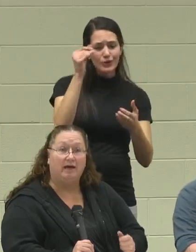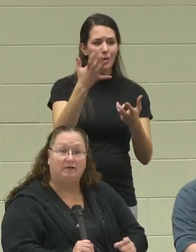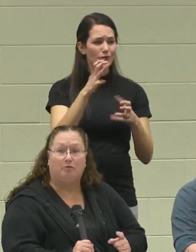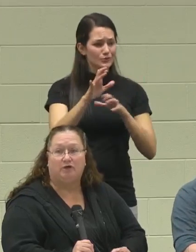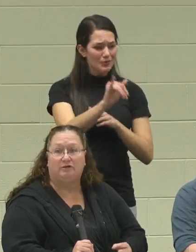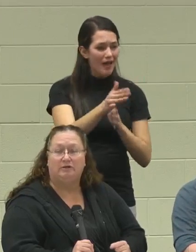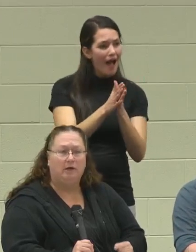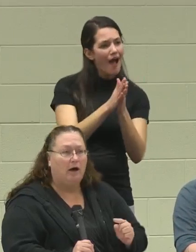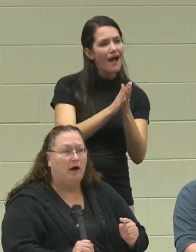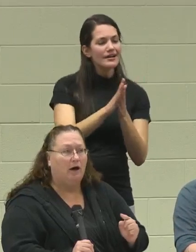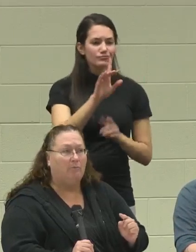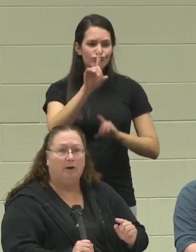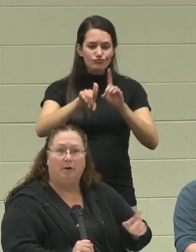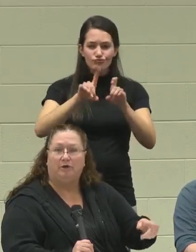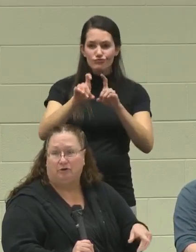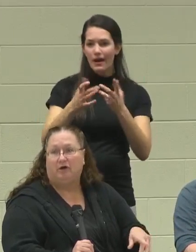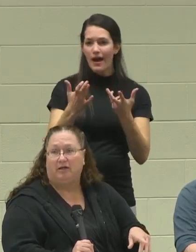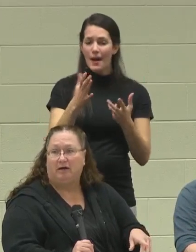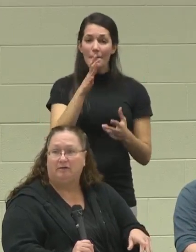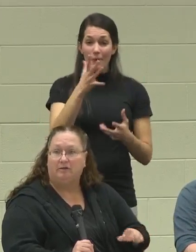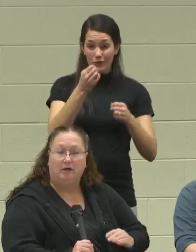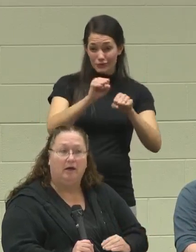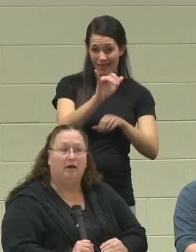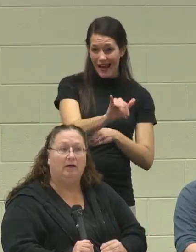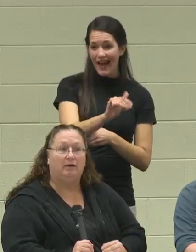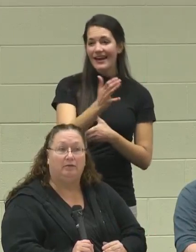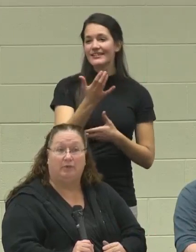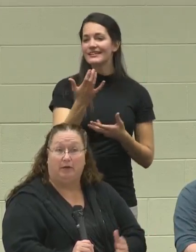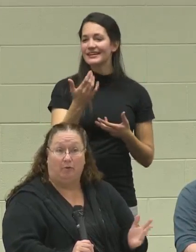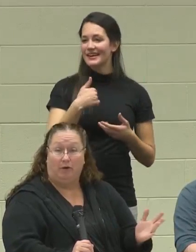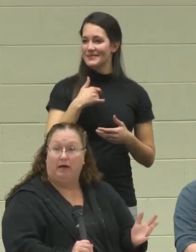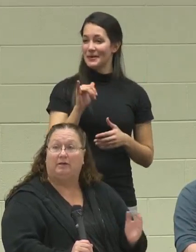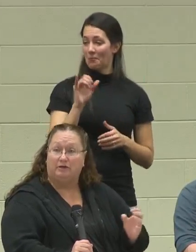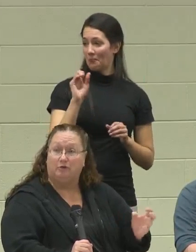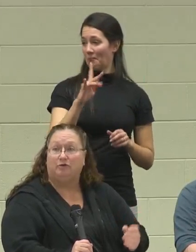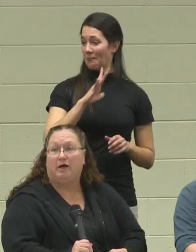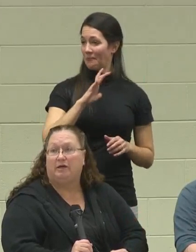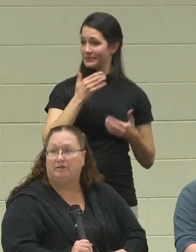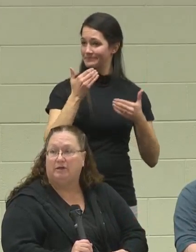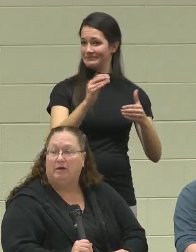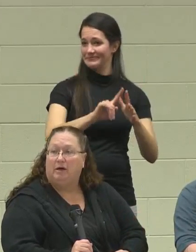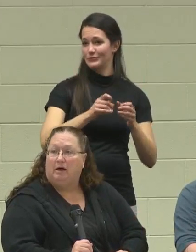He asks questions, "Mom, I want to try that." I'm like, "OK, let's go try it."